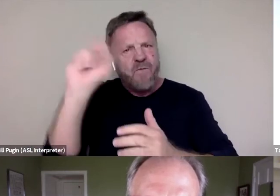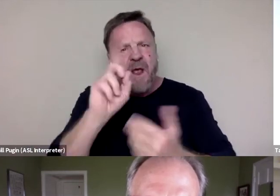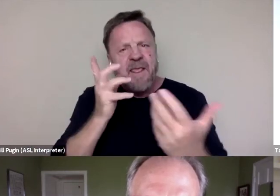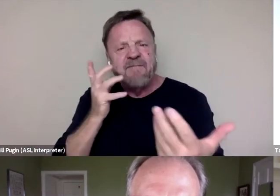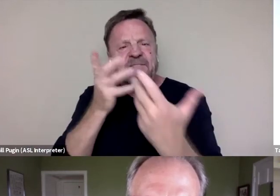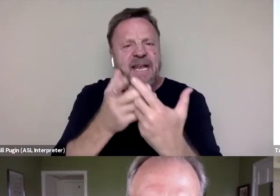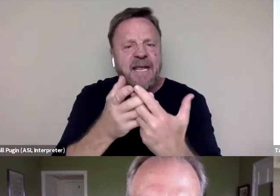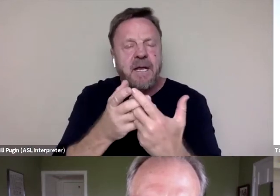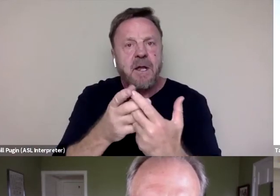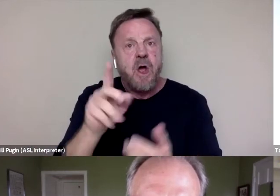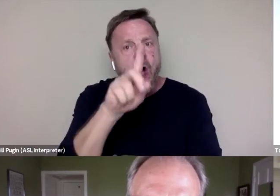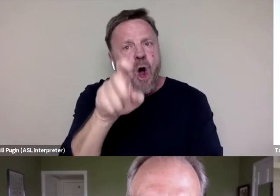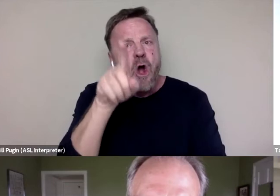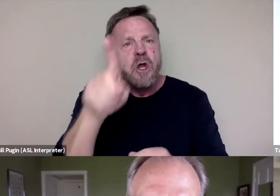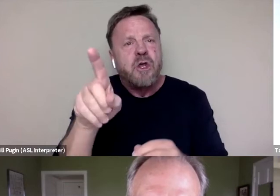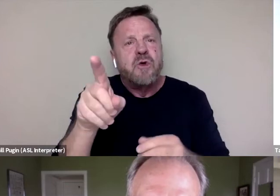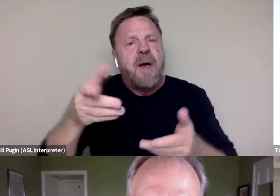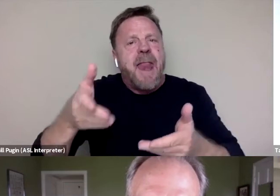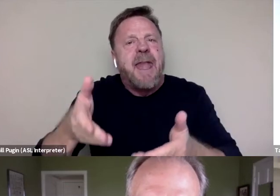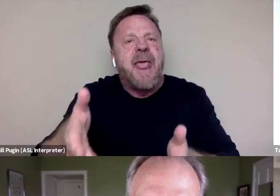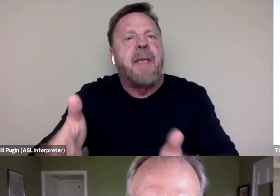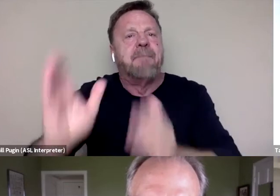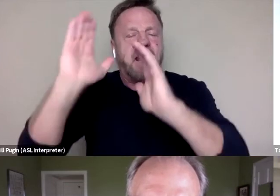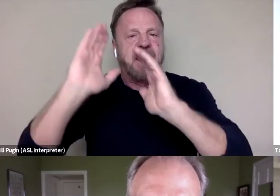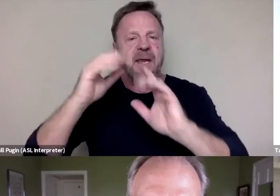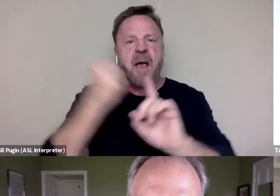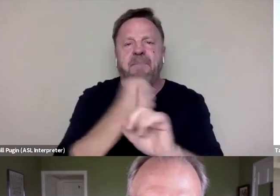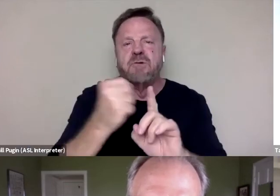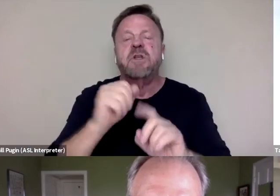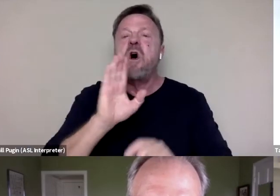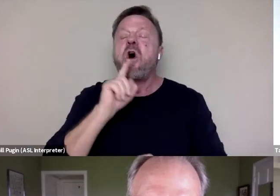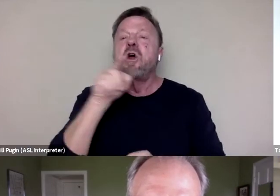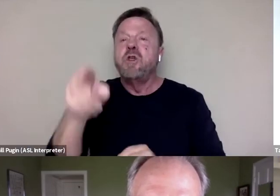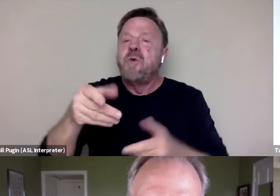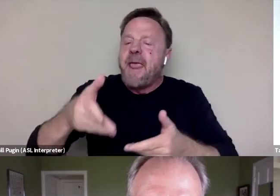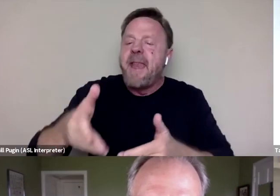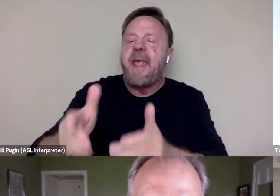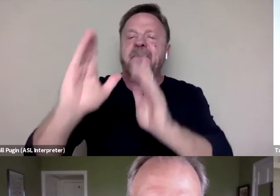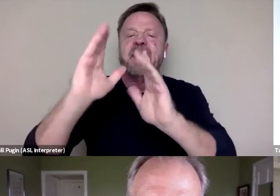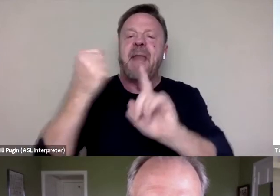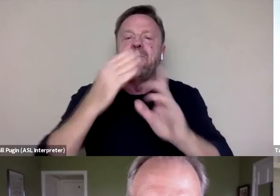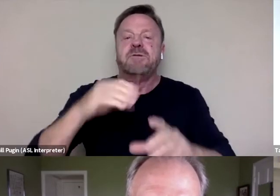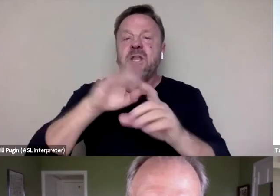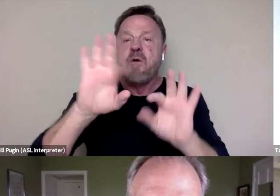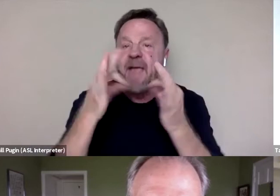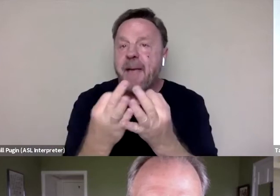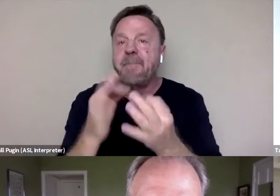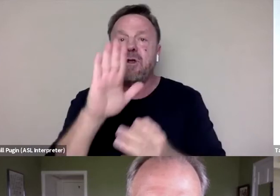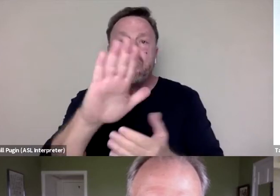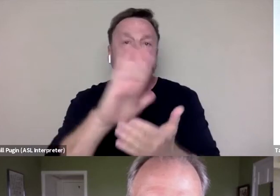Are you enabling abuse? Are you enabling an abuser in your family or your school or your church